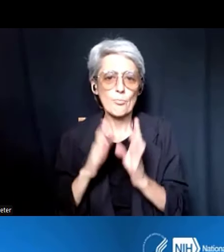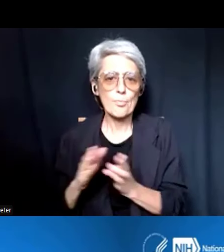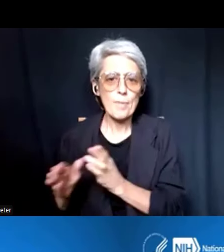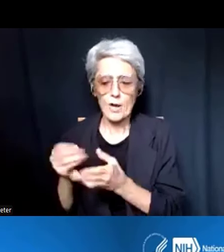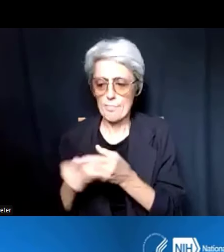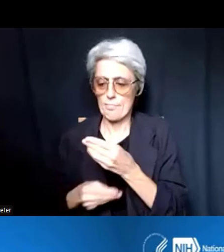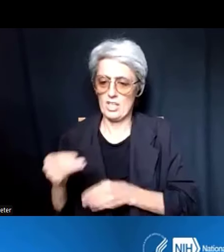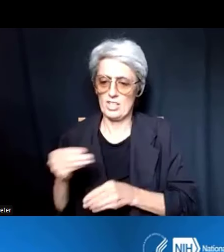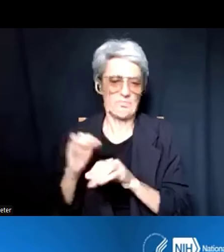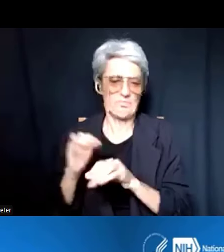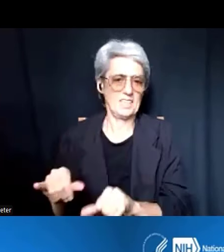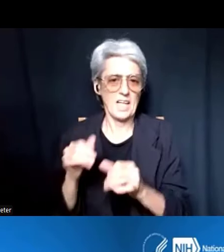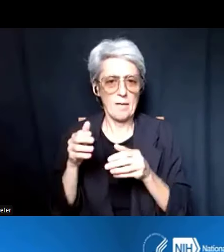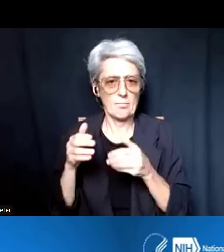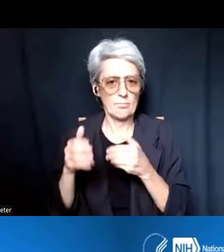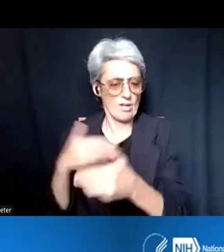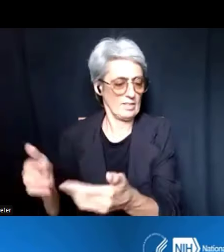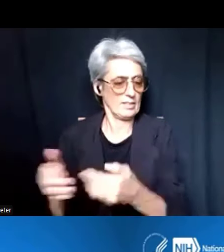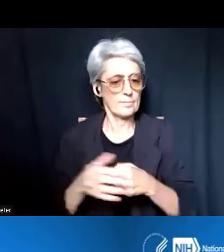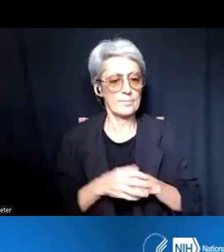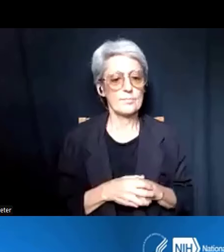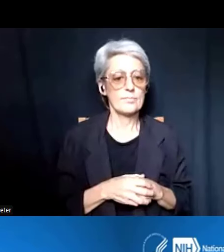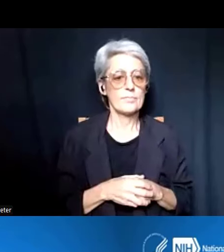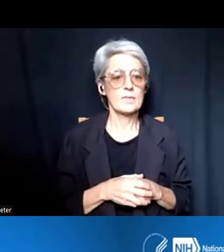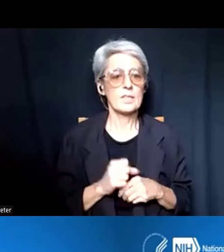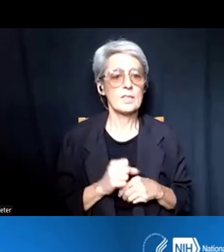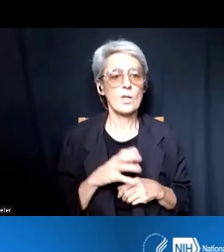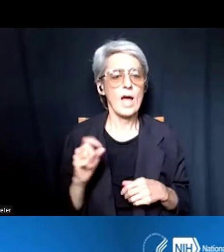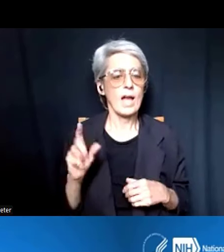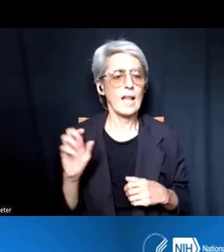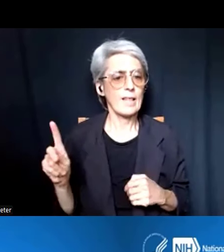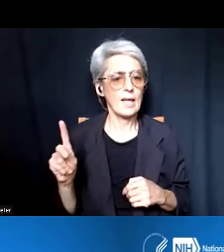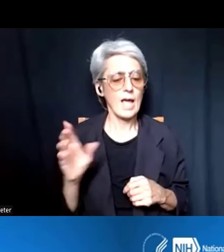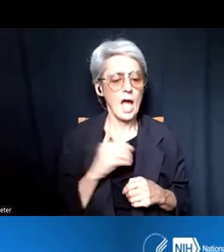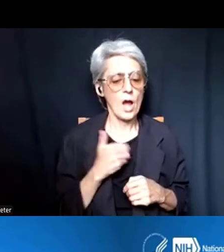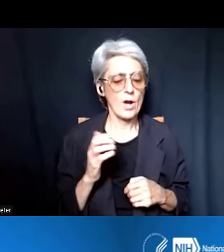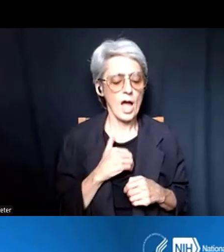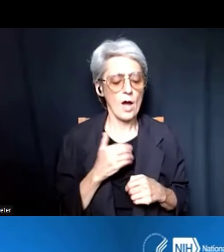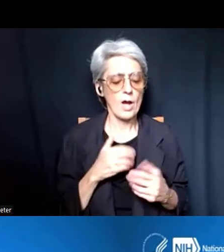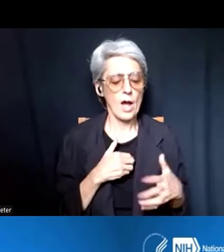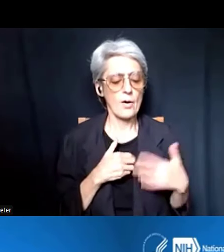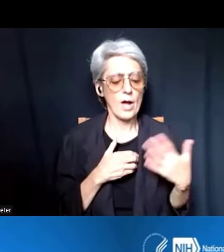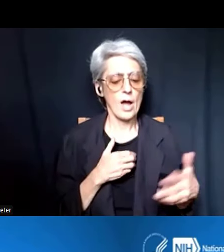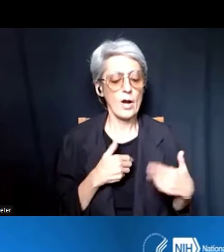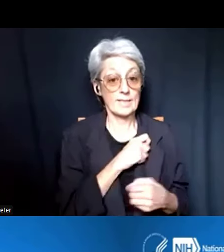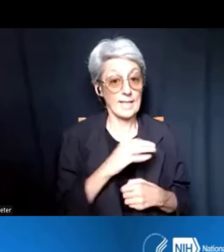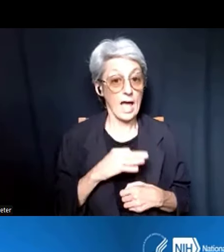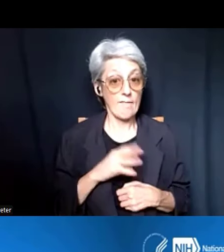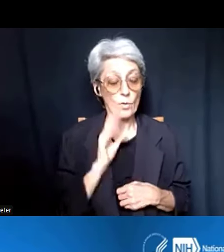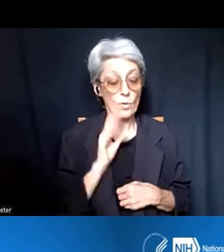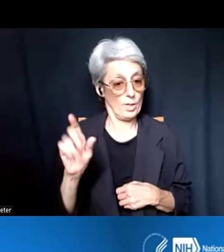And so there is a link that I think one of our staff is going to put in about how to develop your budget,